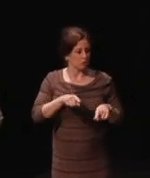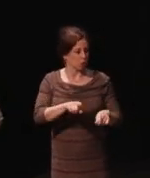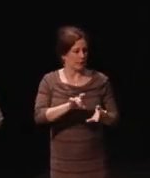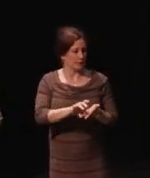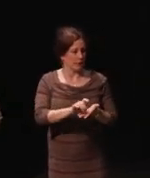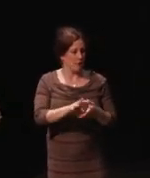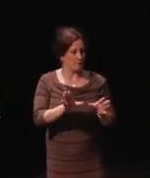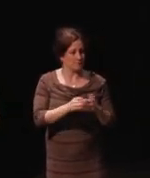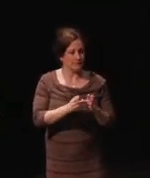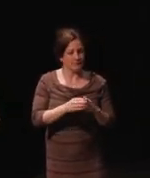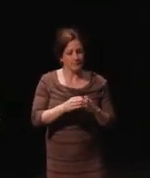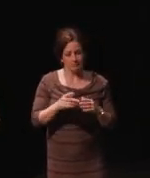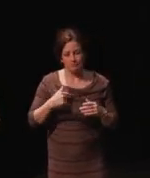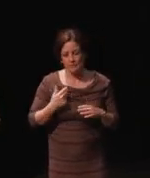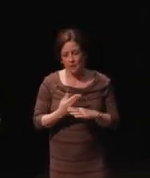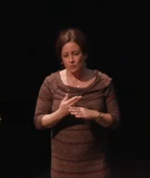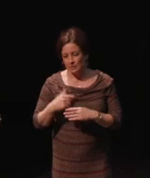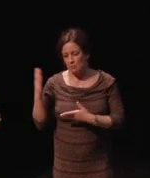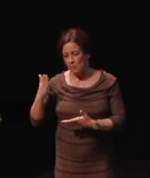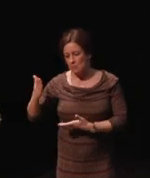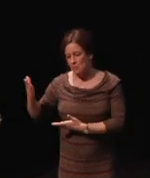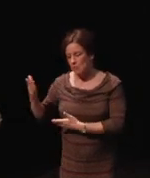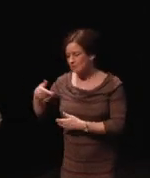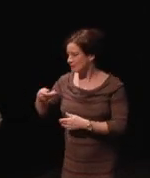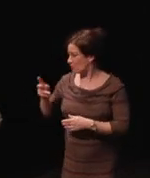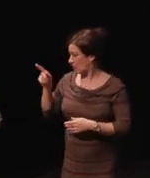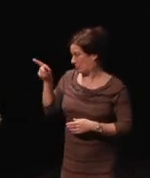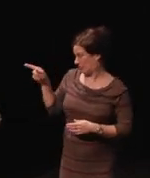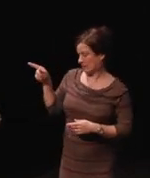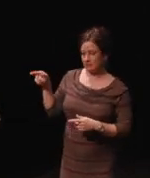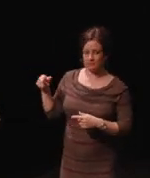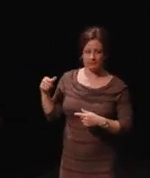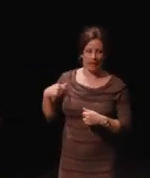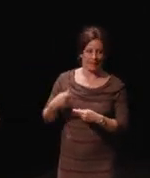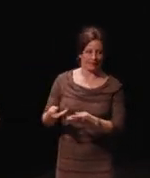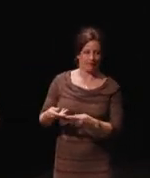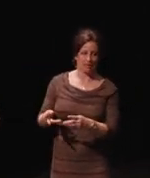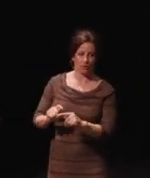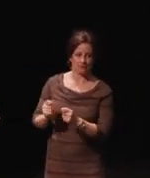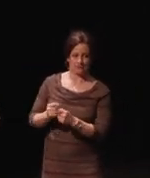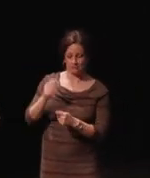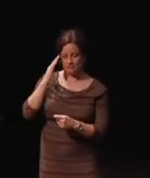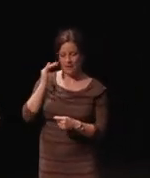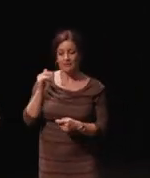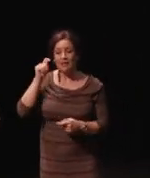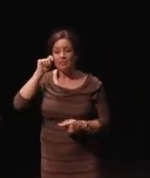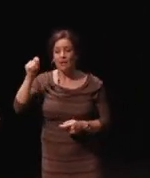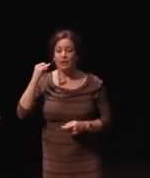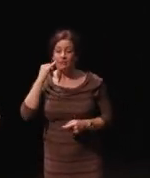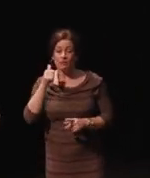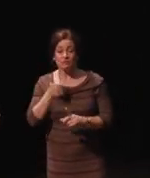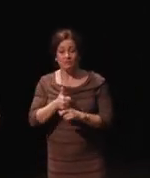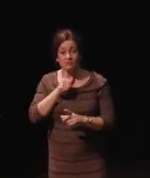For I use and several. These are the ones that I've been getting out to the team because the theory ''Of if you're not blind you should be able to play the